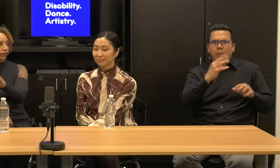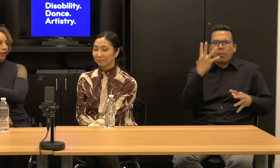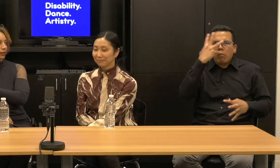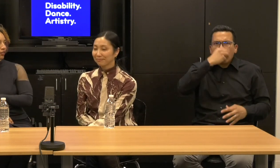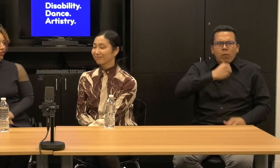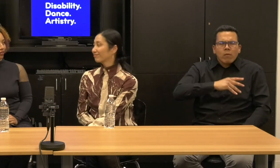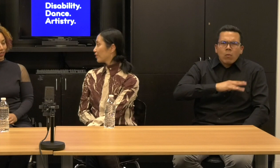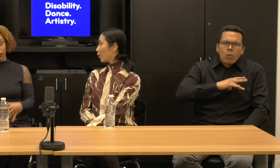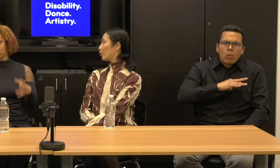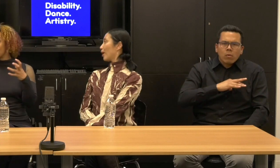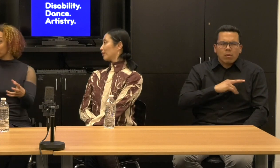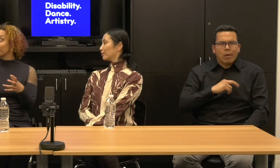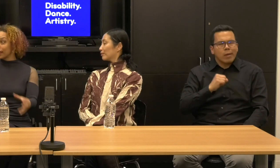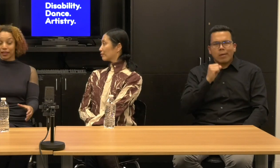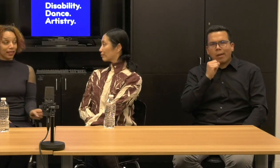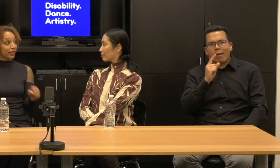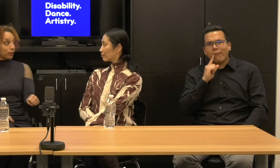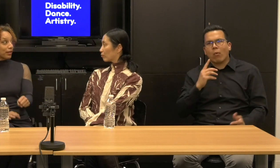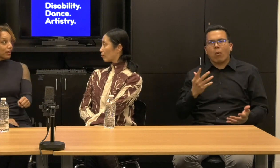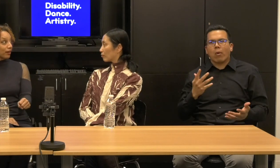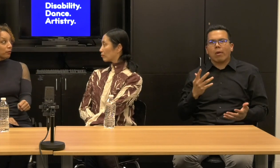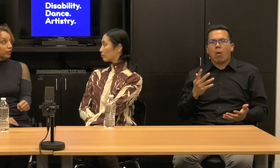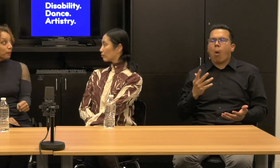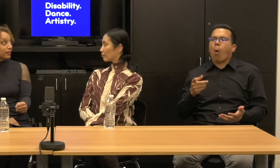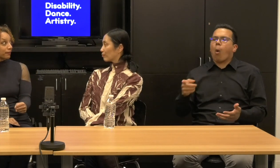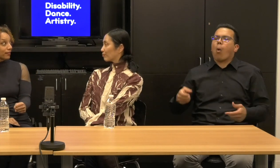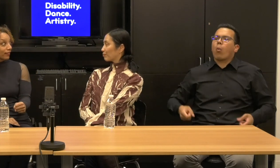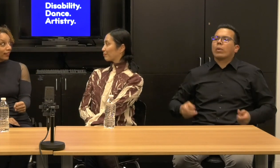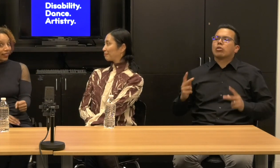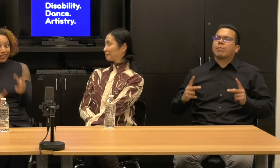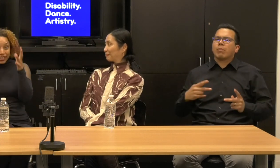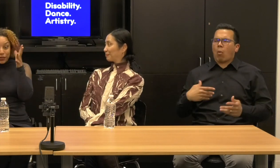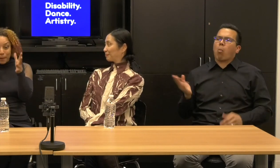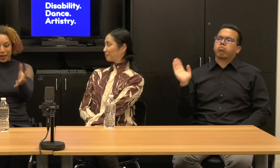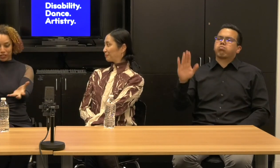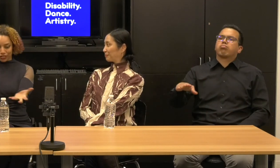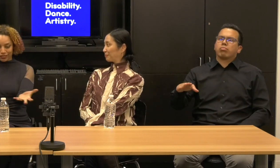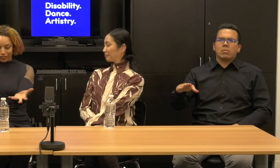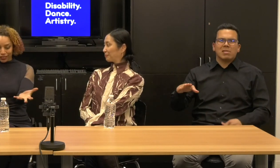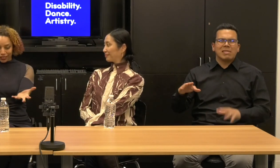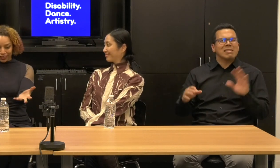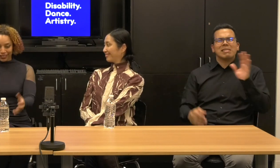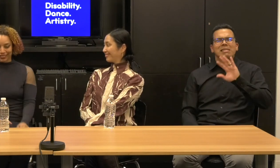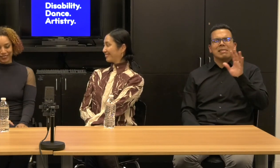Like what? Like can you imagine? How will it will be different, can you imagine?